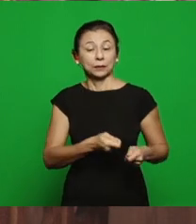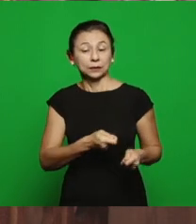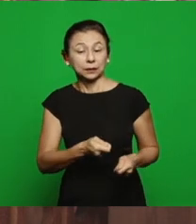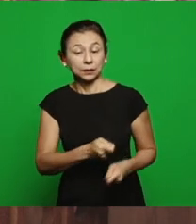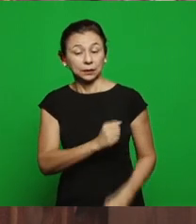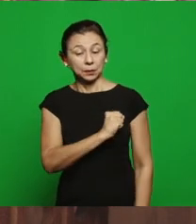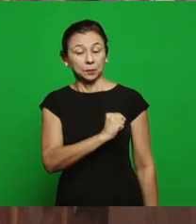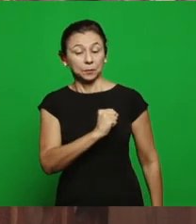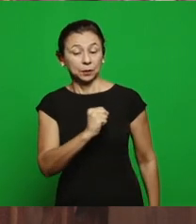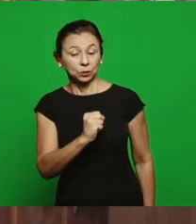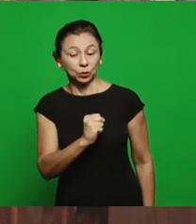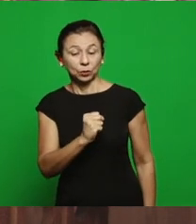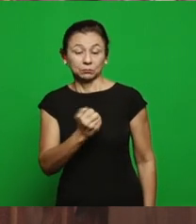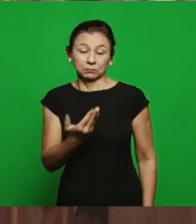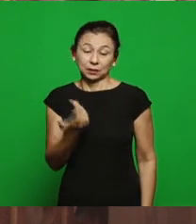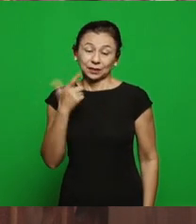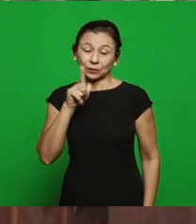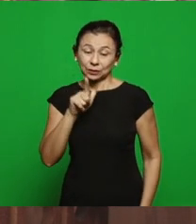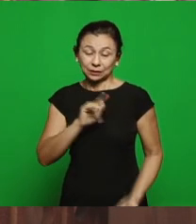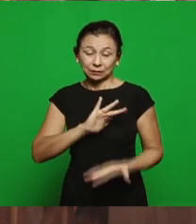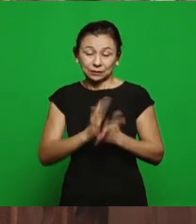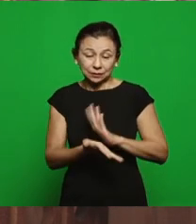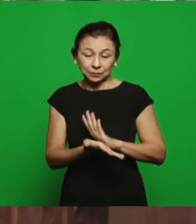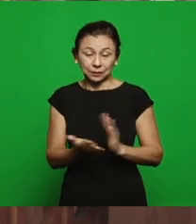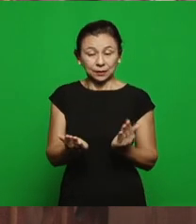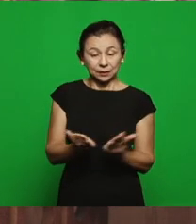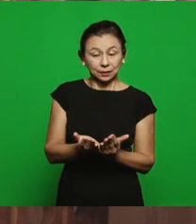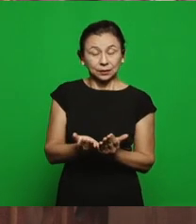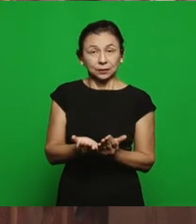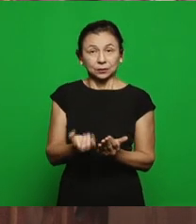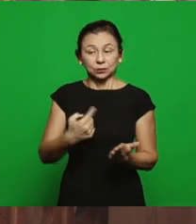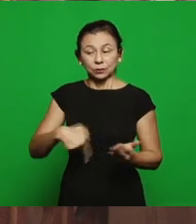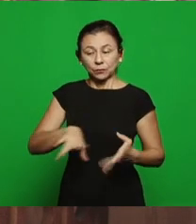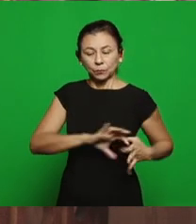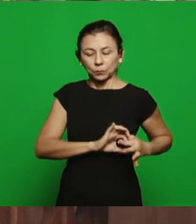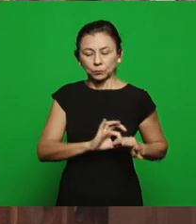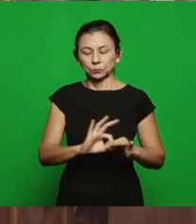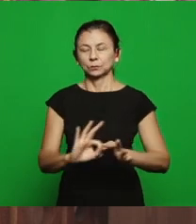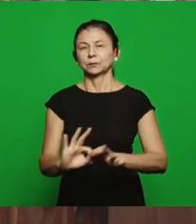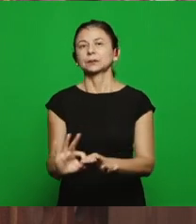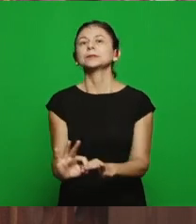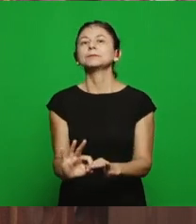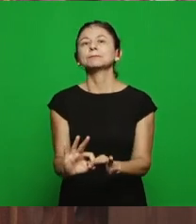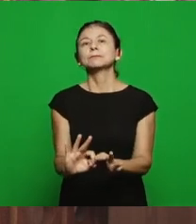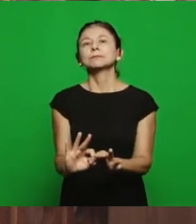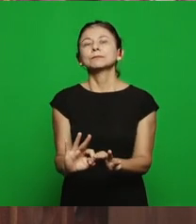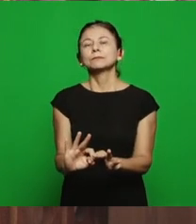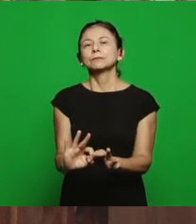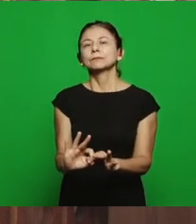and this has resulted in a consequence: a